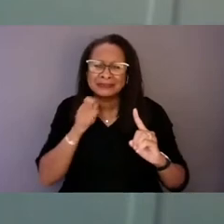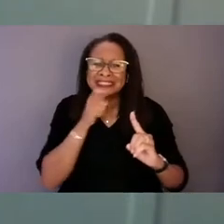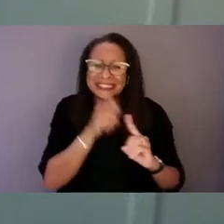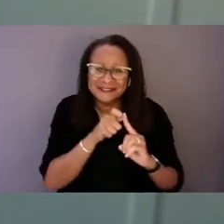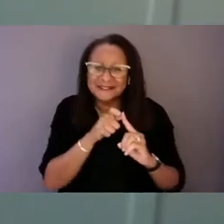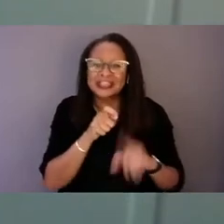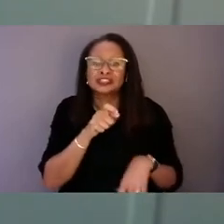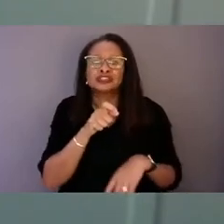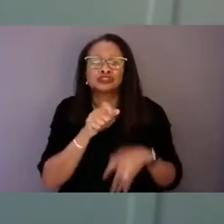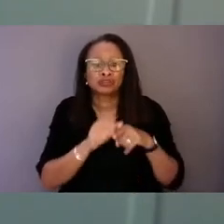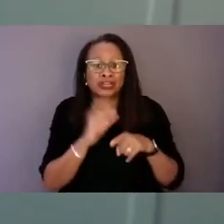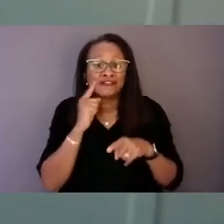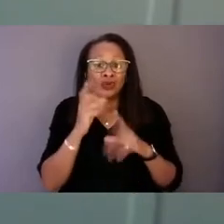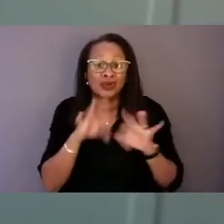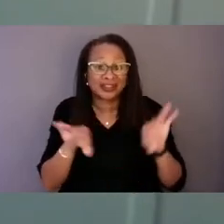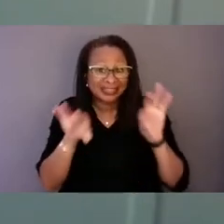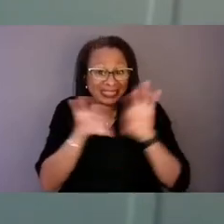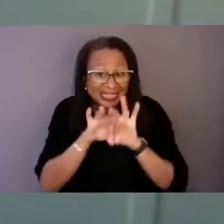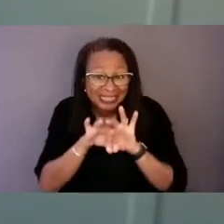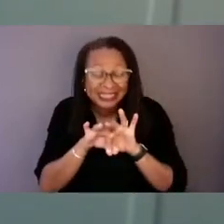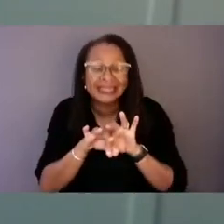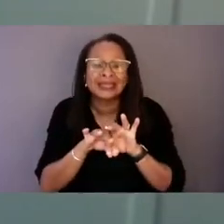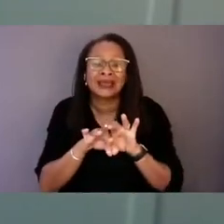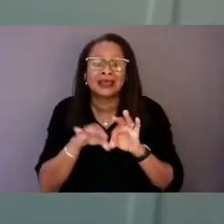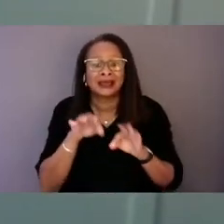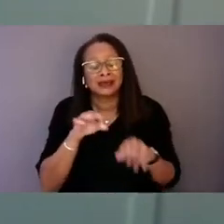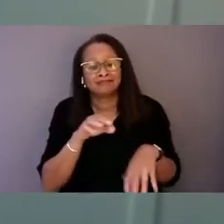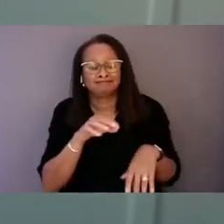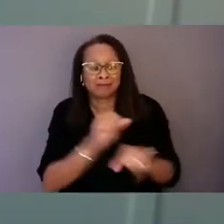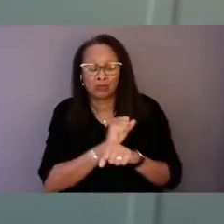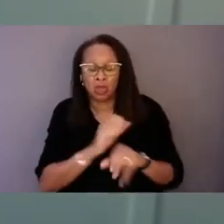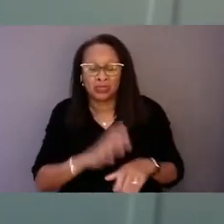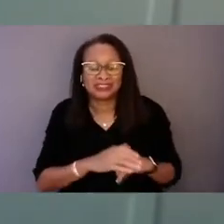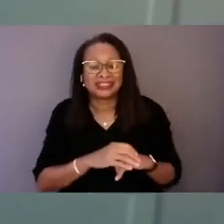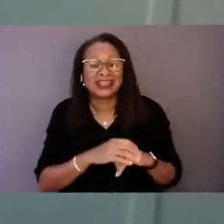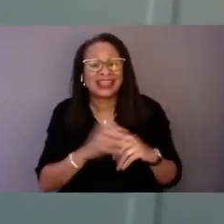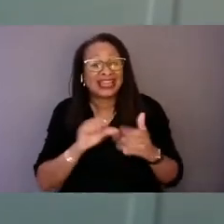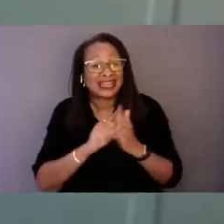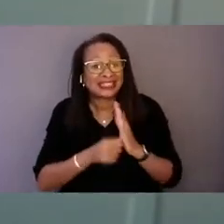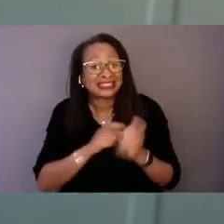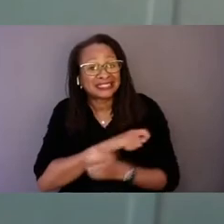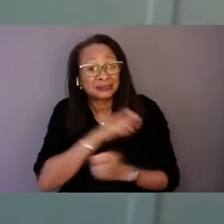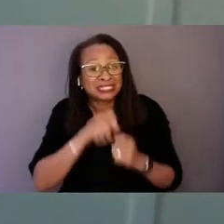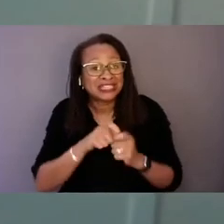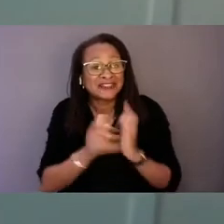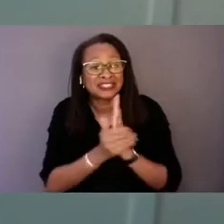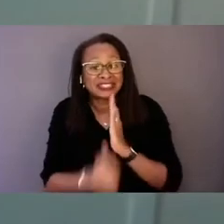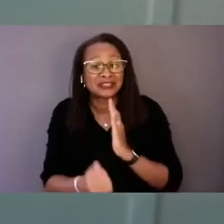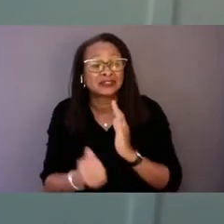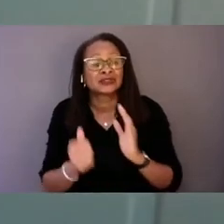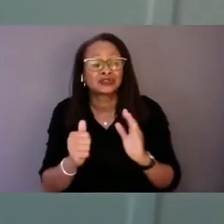Prioritizing and Enhancing Specific Skills That Contribute to More Equitable Outcomes,"